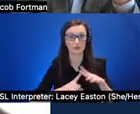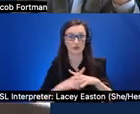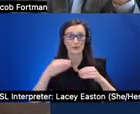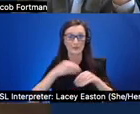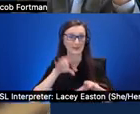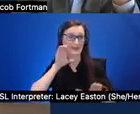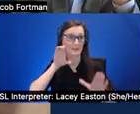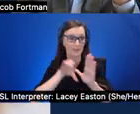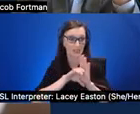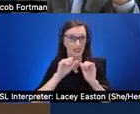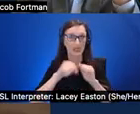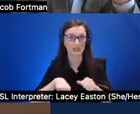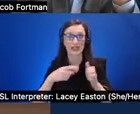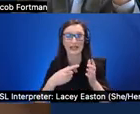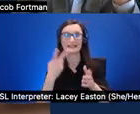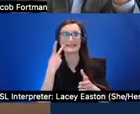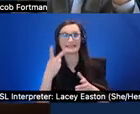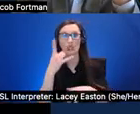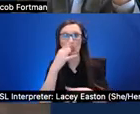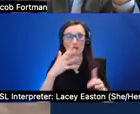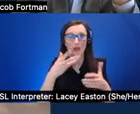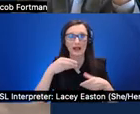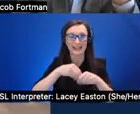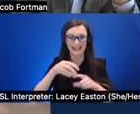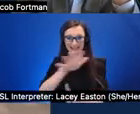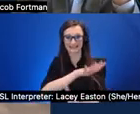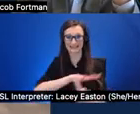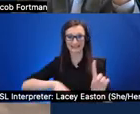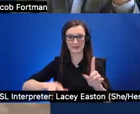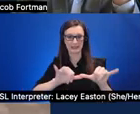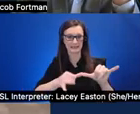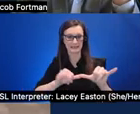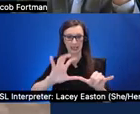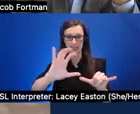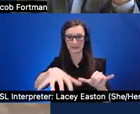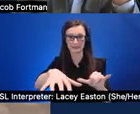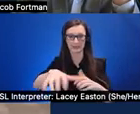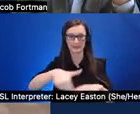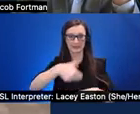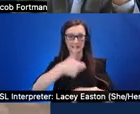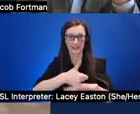big the space is and where the boundaries are etc and then after that the user can put an object by